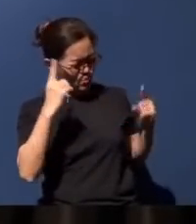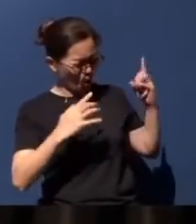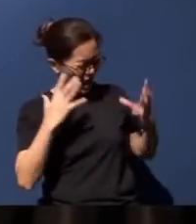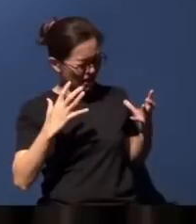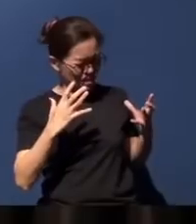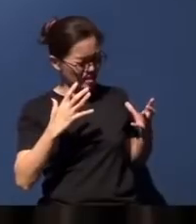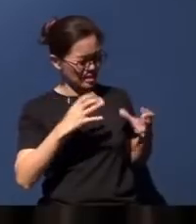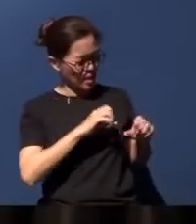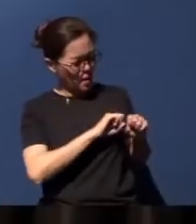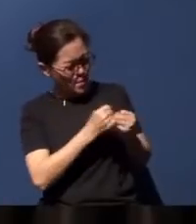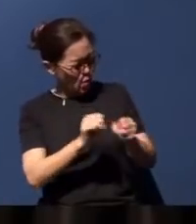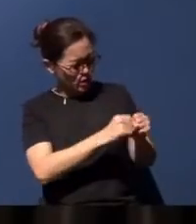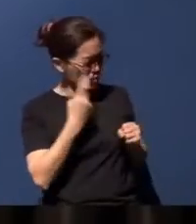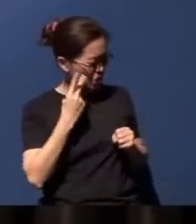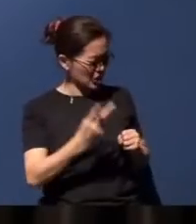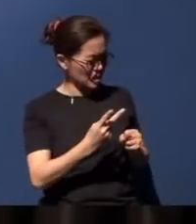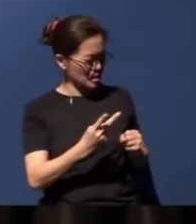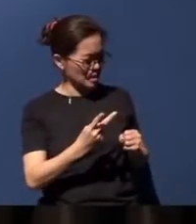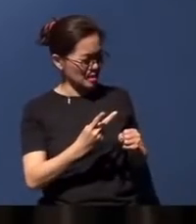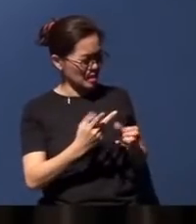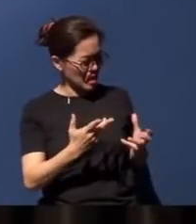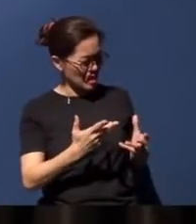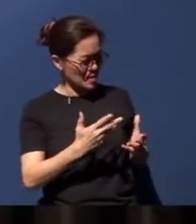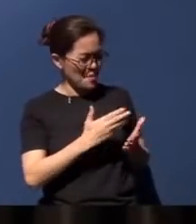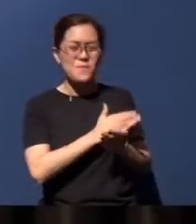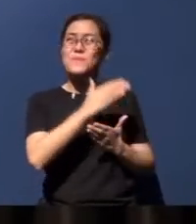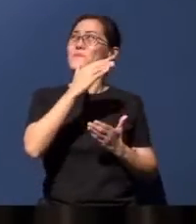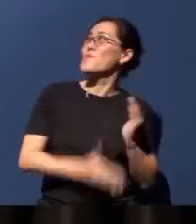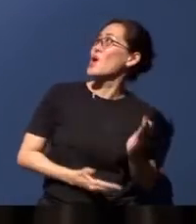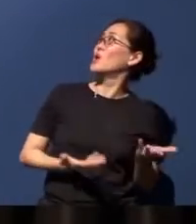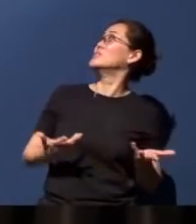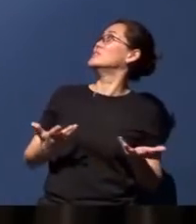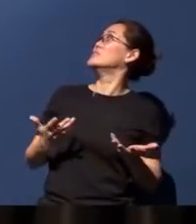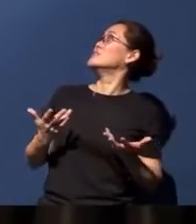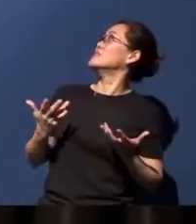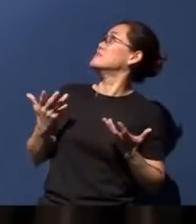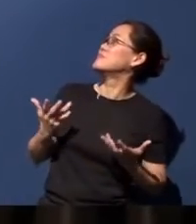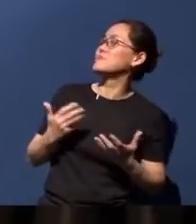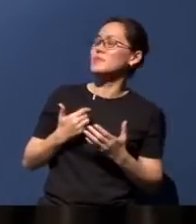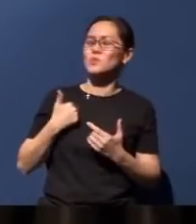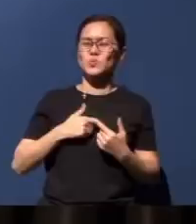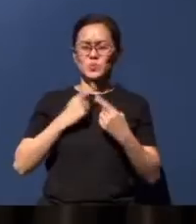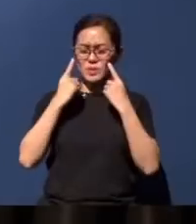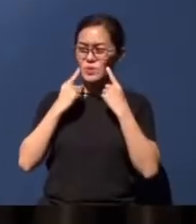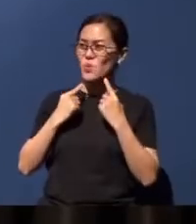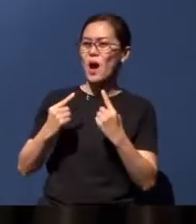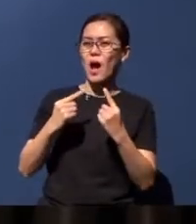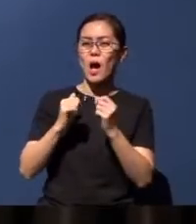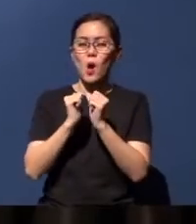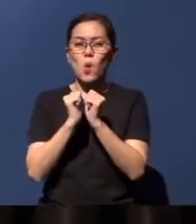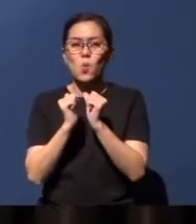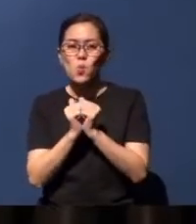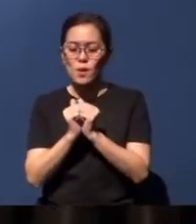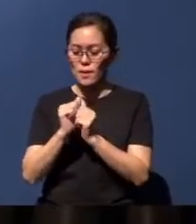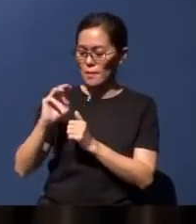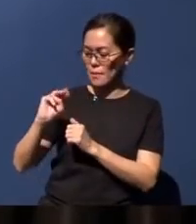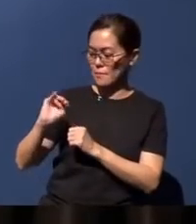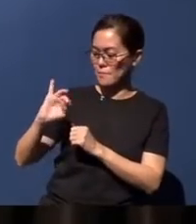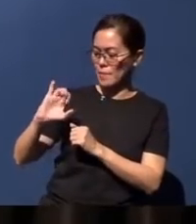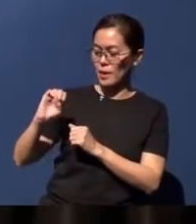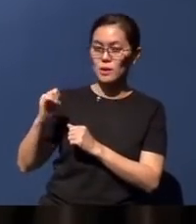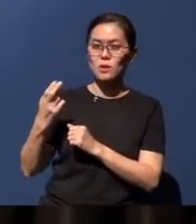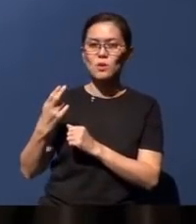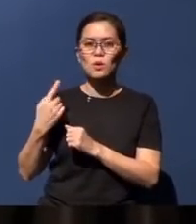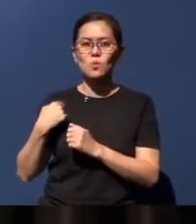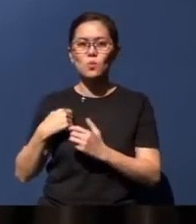brokenness that we see around us. And Father, we cry with the prophet Micah, that we may see justice,